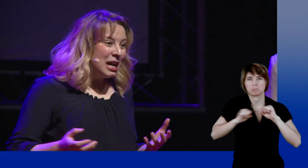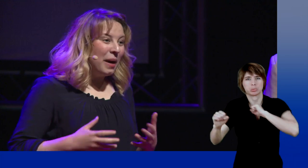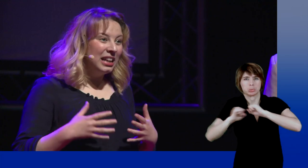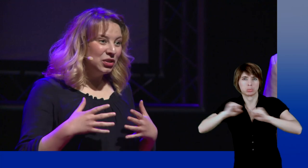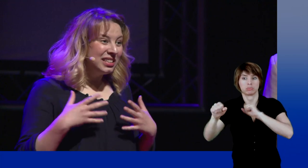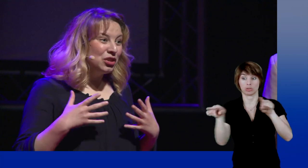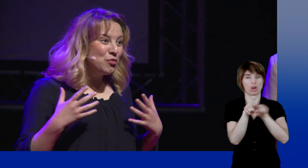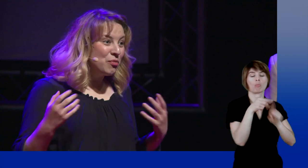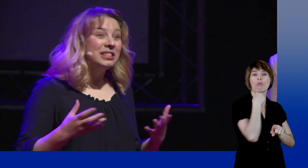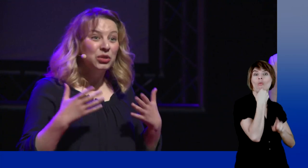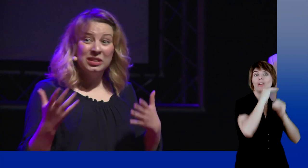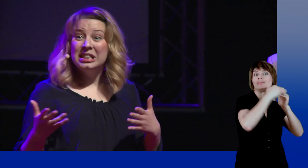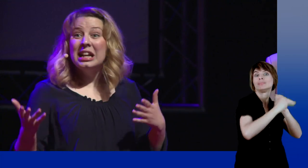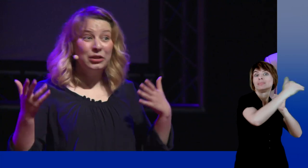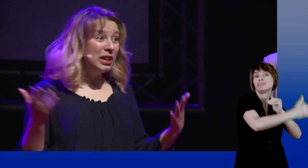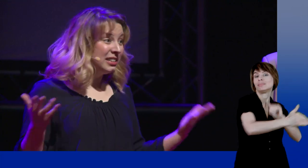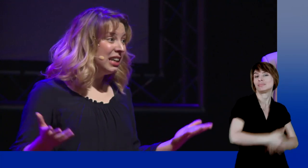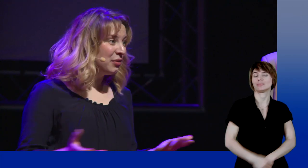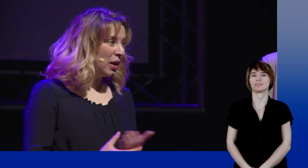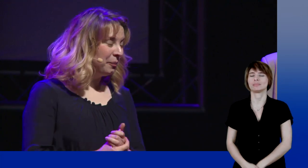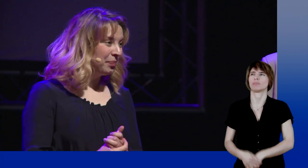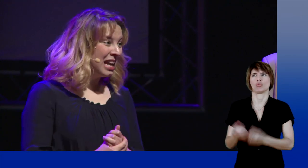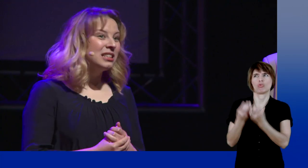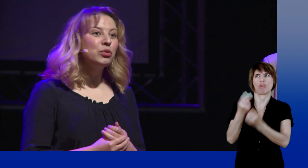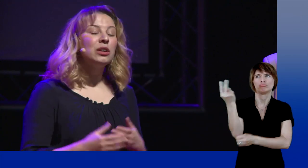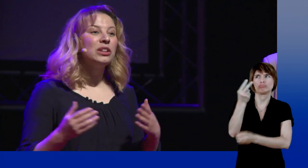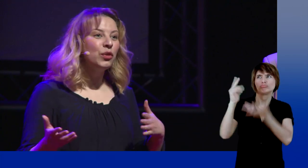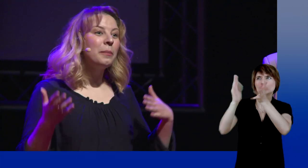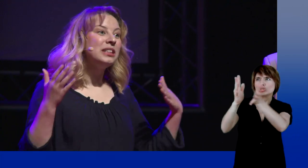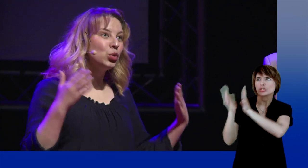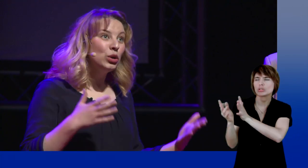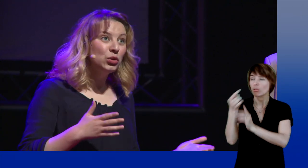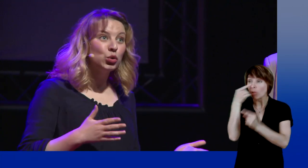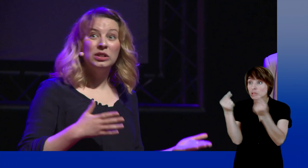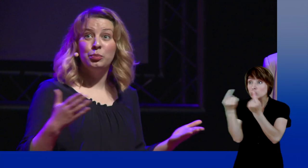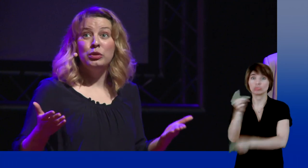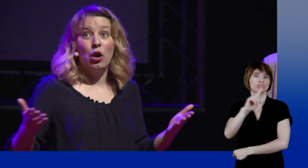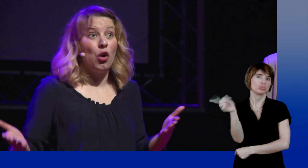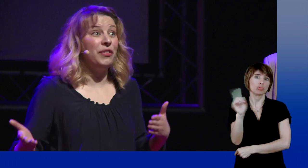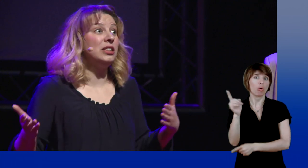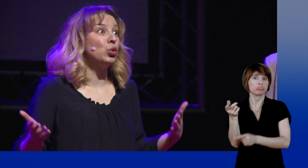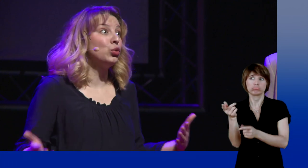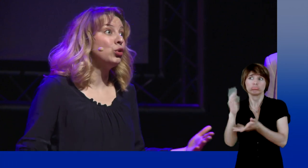is like voice tone, thanks to the intensity of the movement. That's why one often gets the feeling that deaf people have an argument